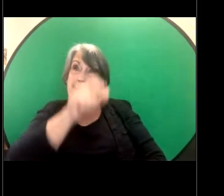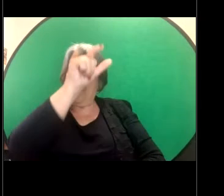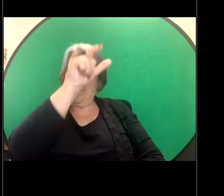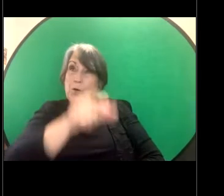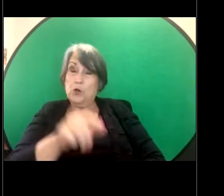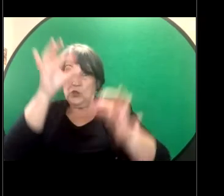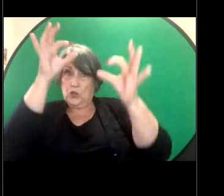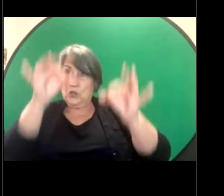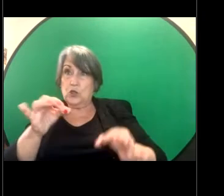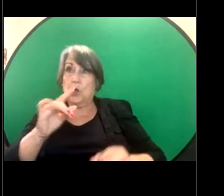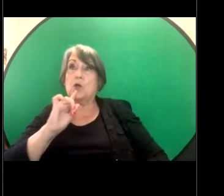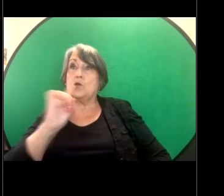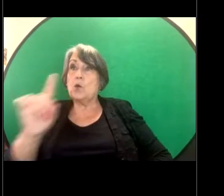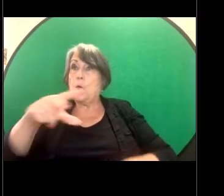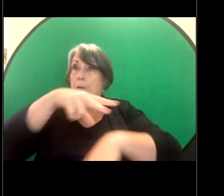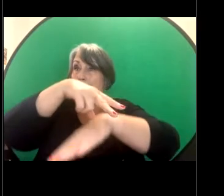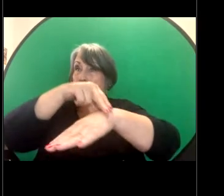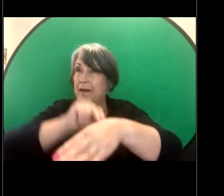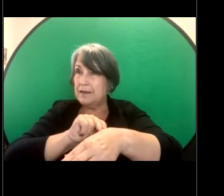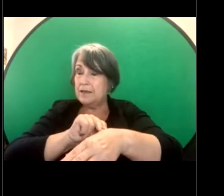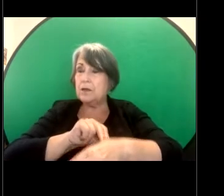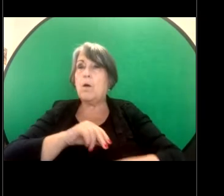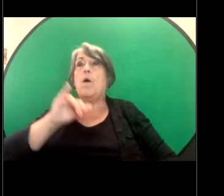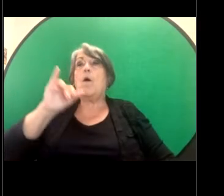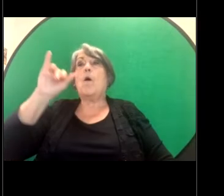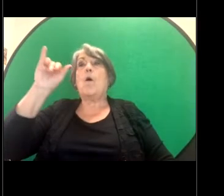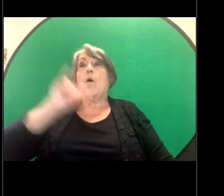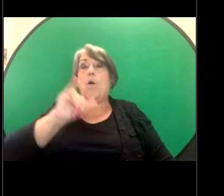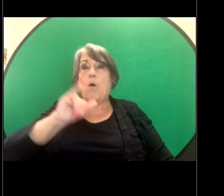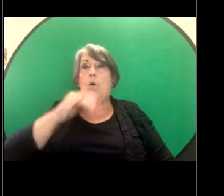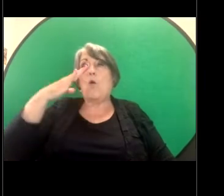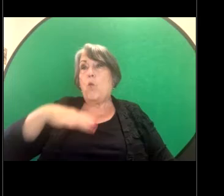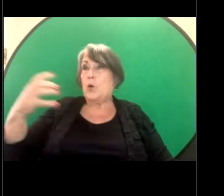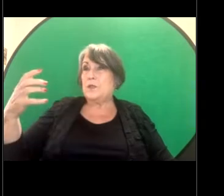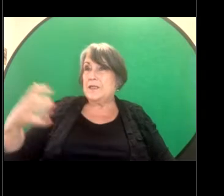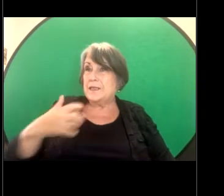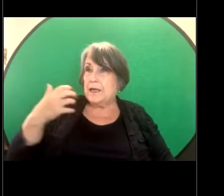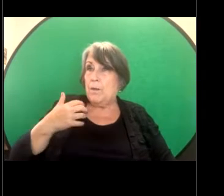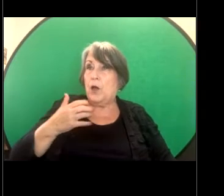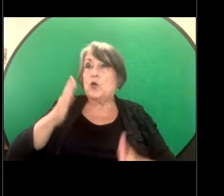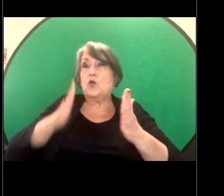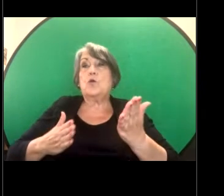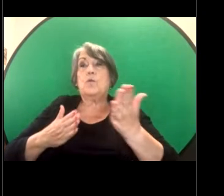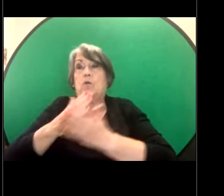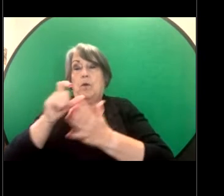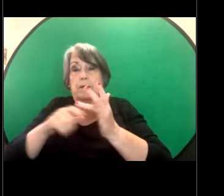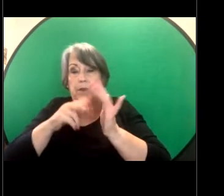to police or is looking at making a complaint to the Human Rights Commission doesn't prevent them